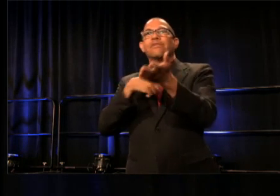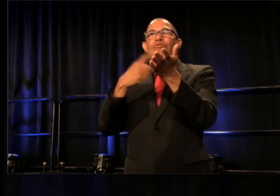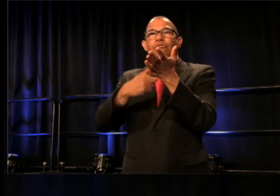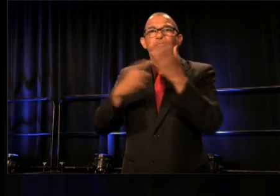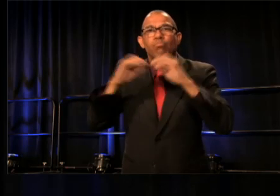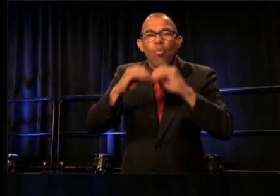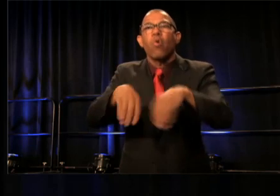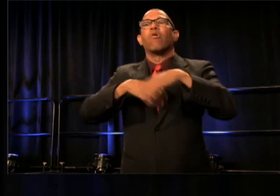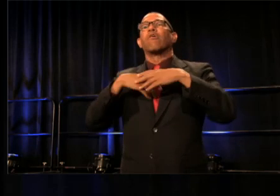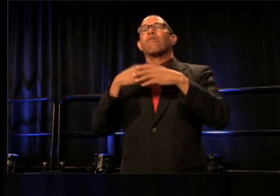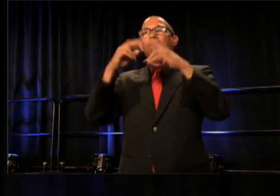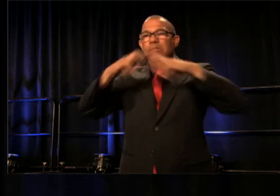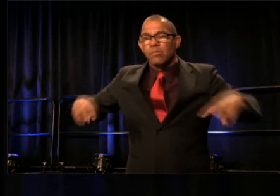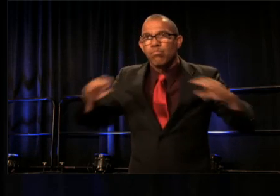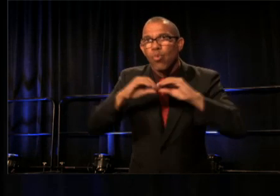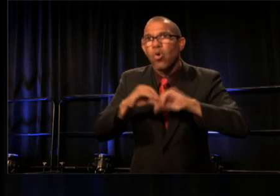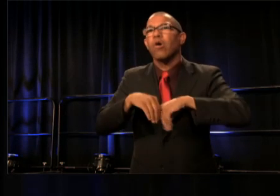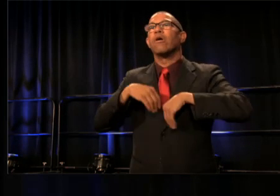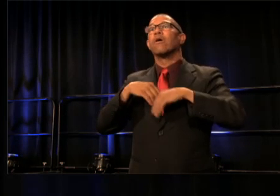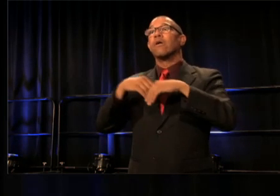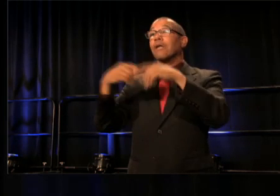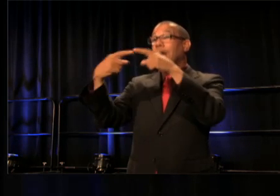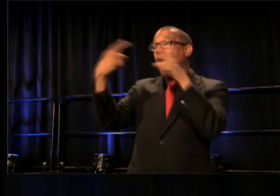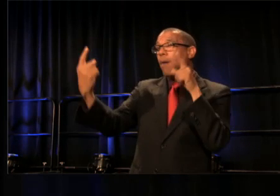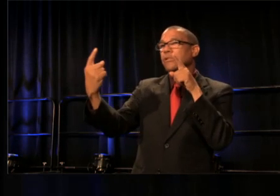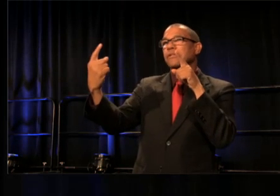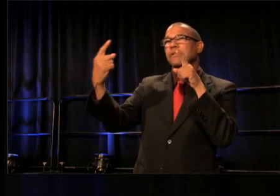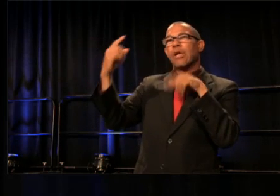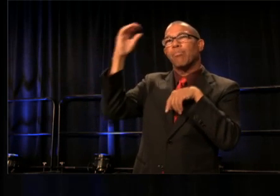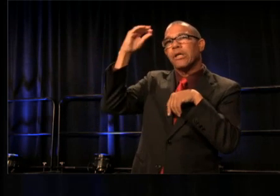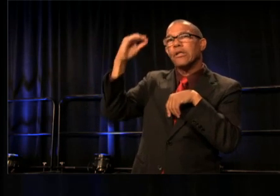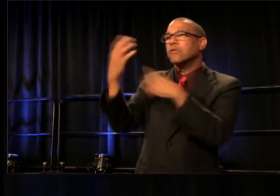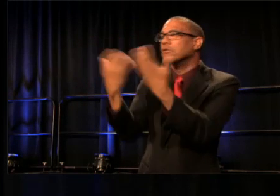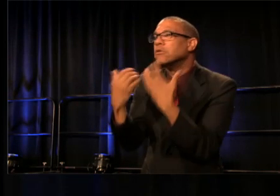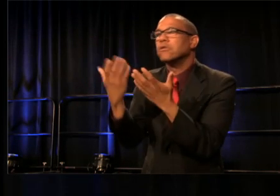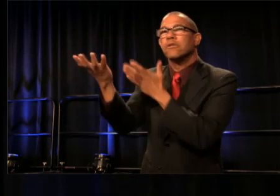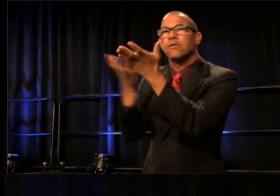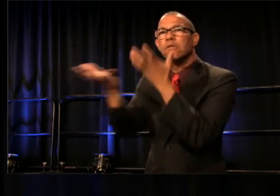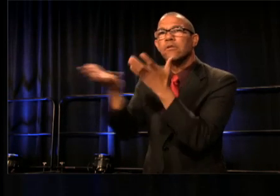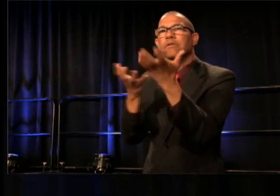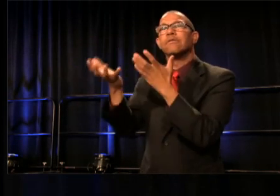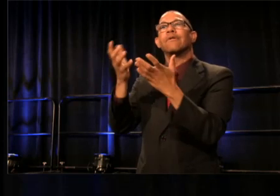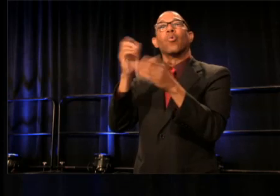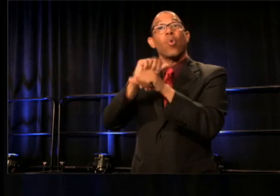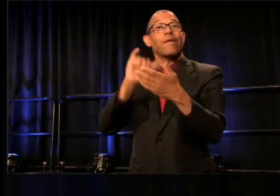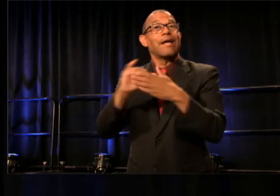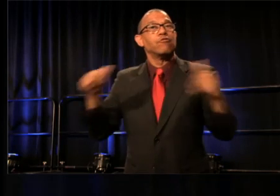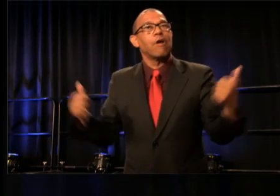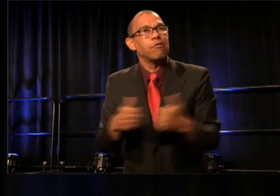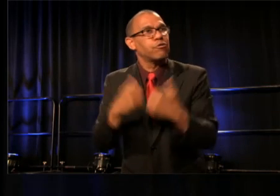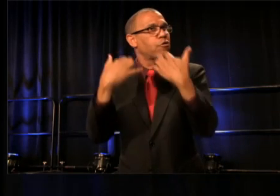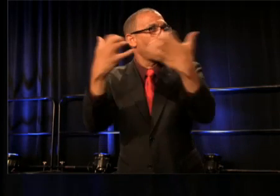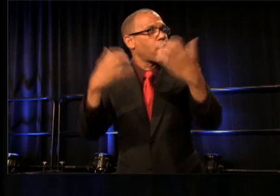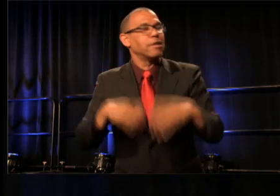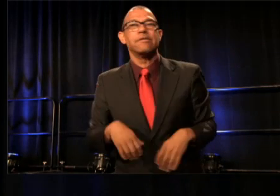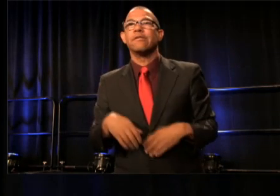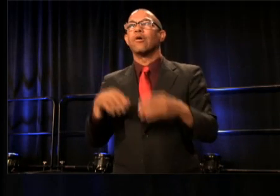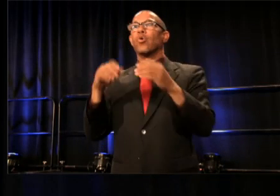that expresses opposing points of view, work that challenges the artist and the audience. Work that exposes these dichotomies within us.